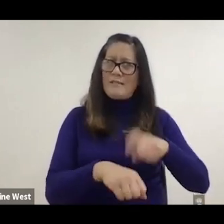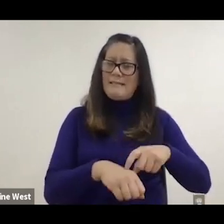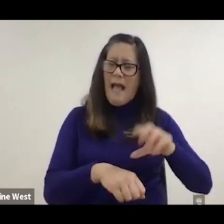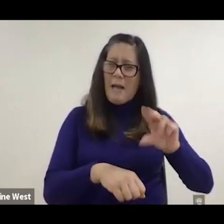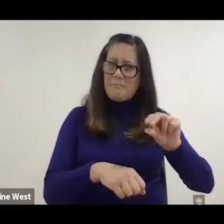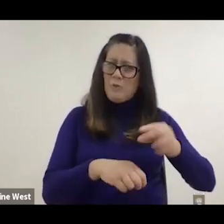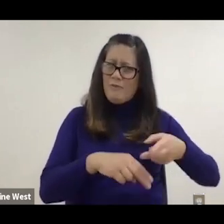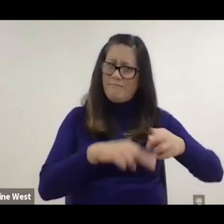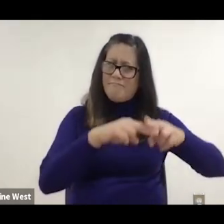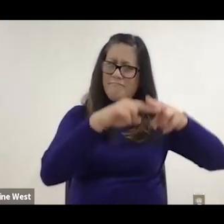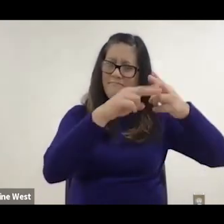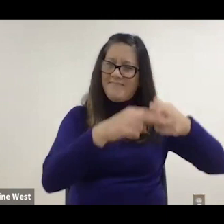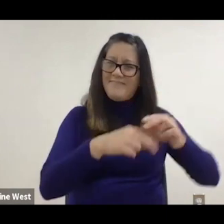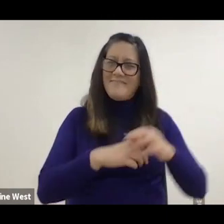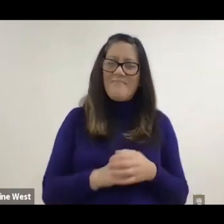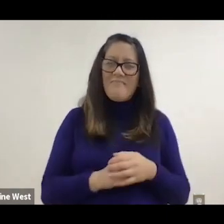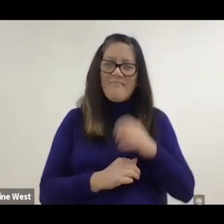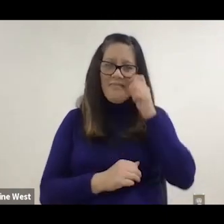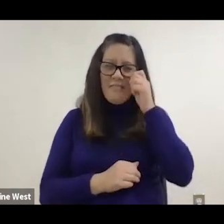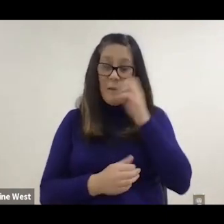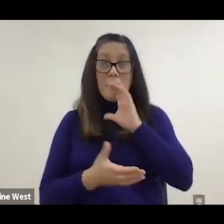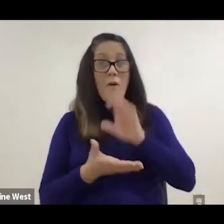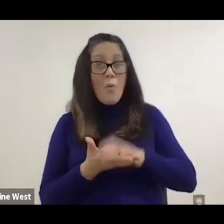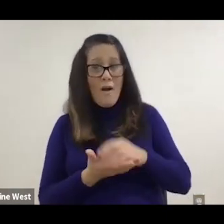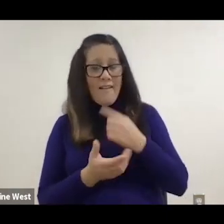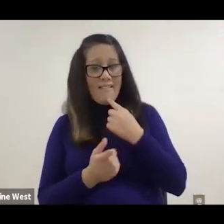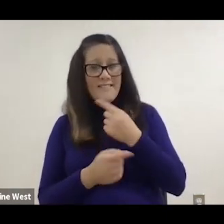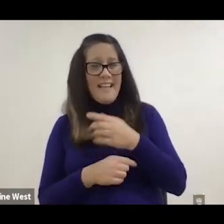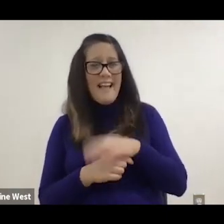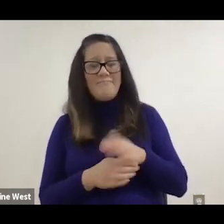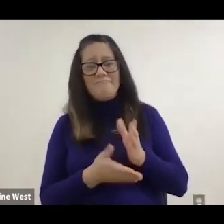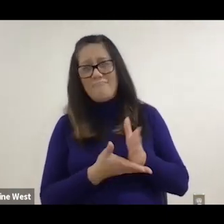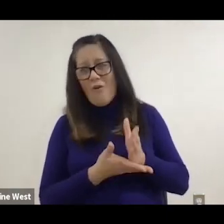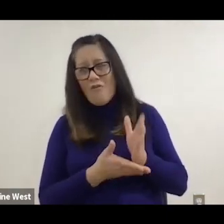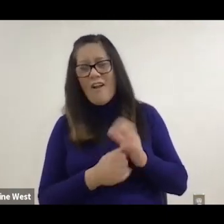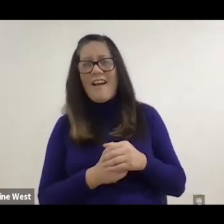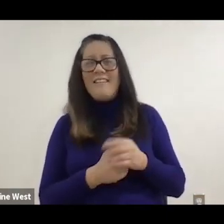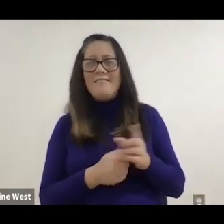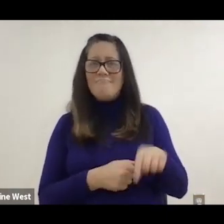And so. My wife said that it's OK and we